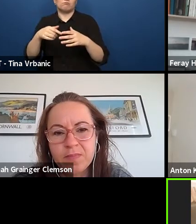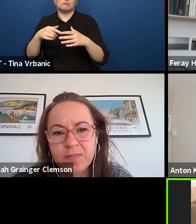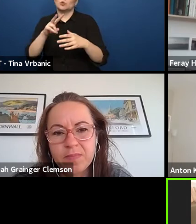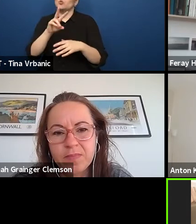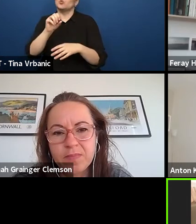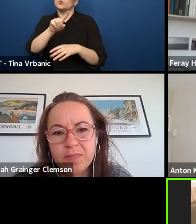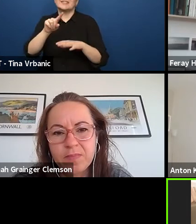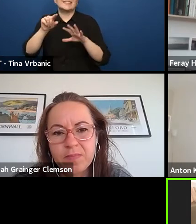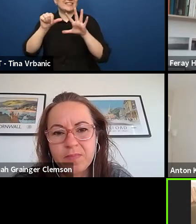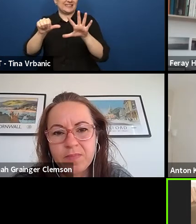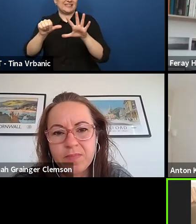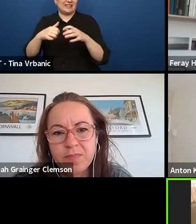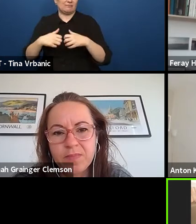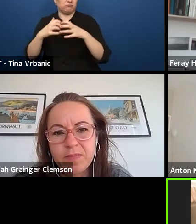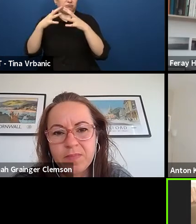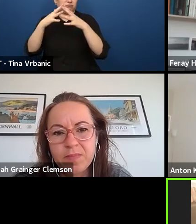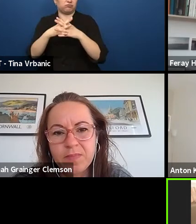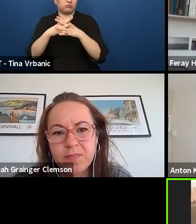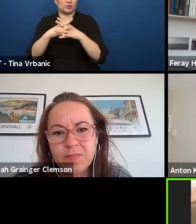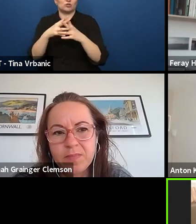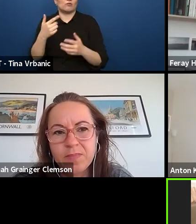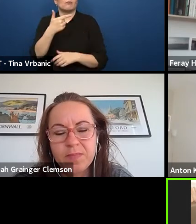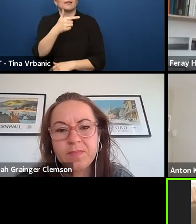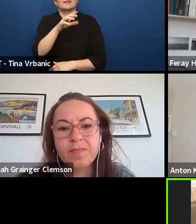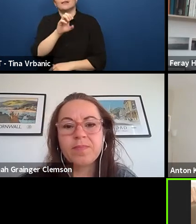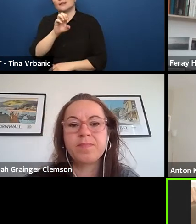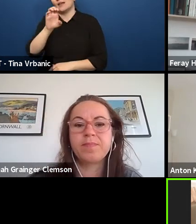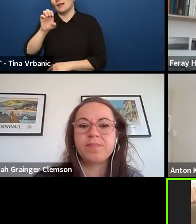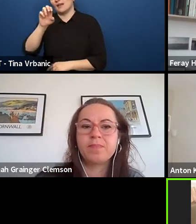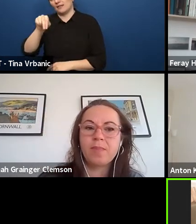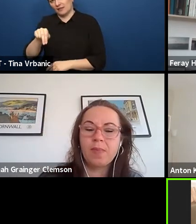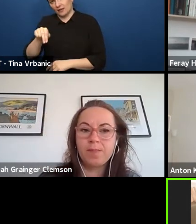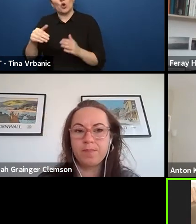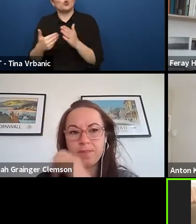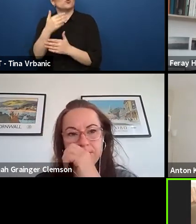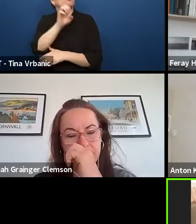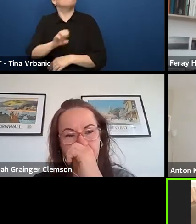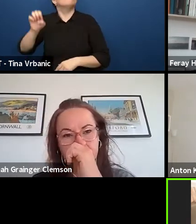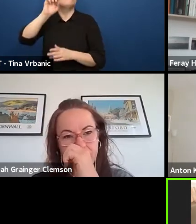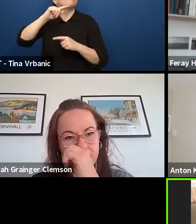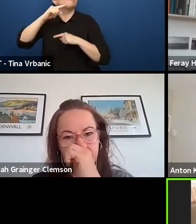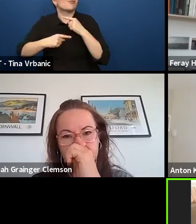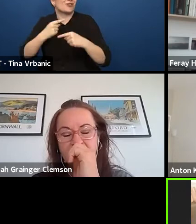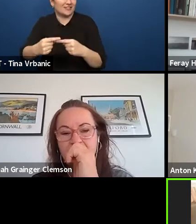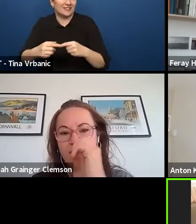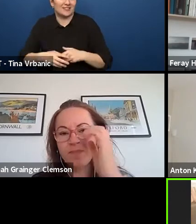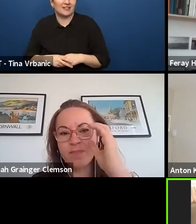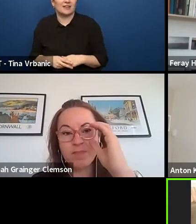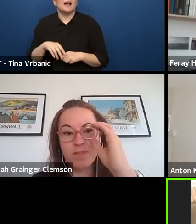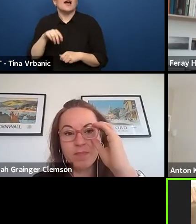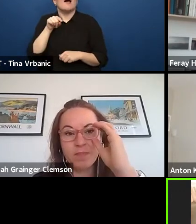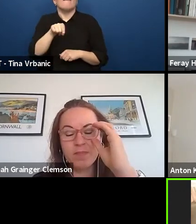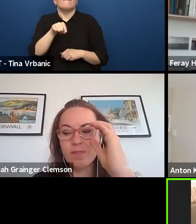It was in creative Europe, a founded process with some, I will not list the participants,